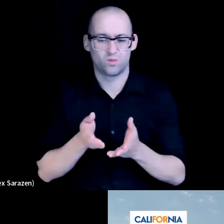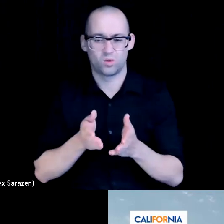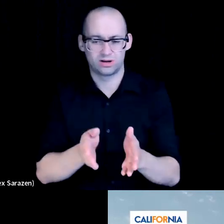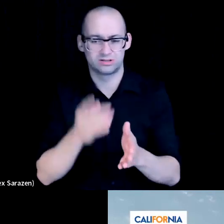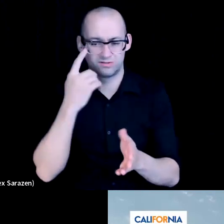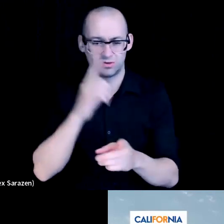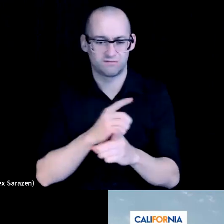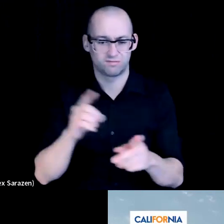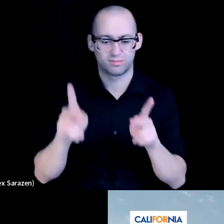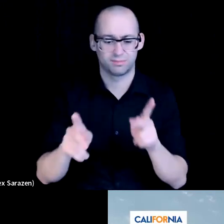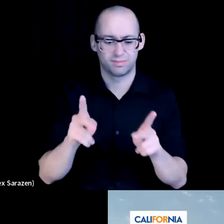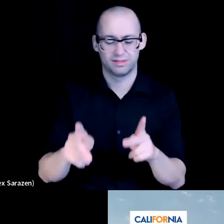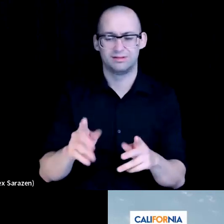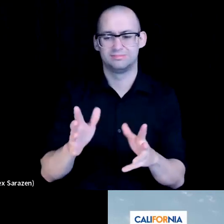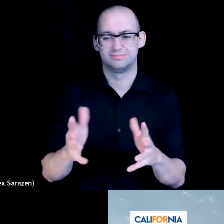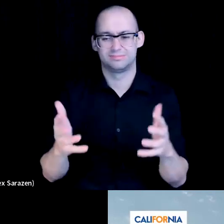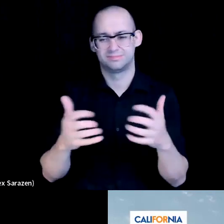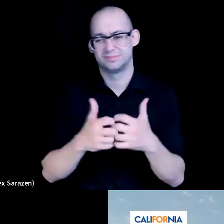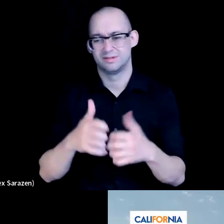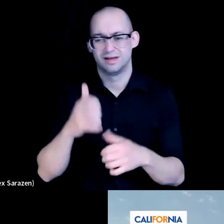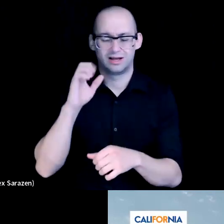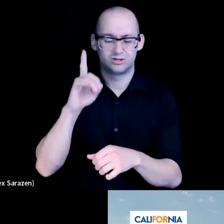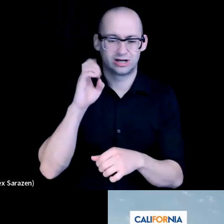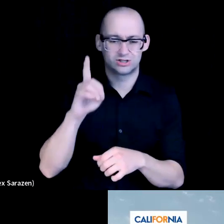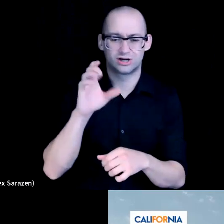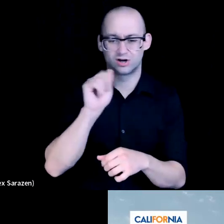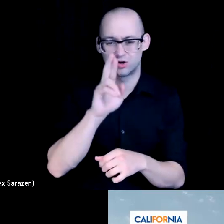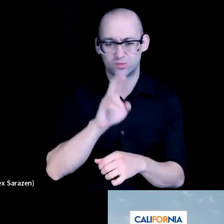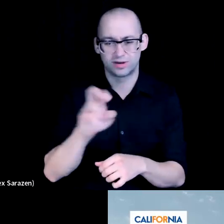of education, of career and life outcomes.